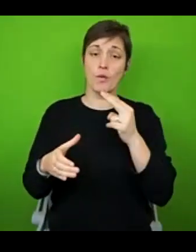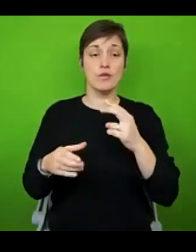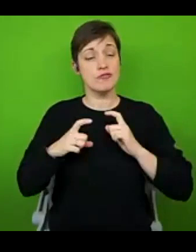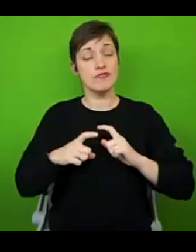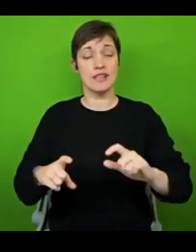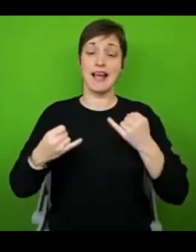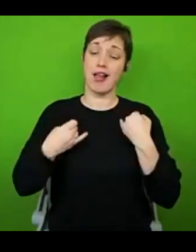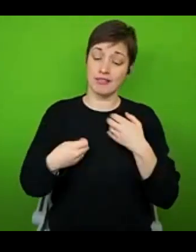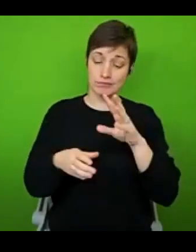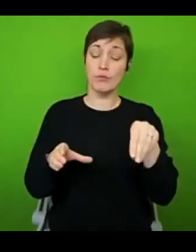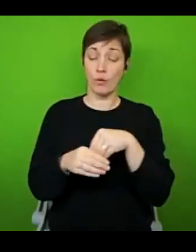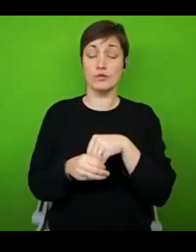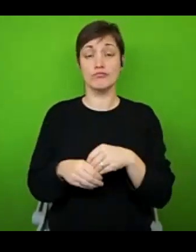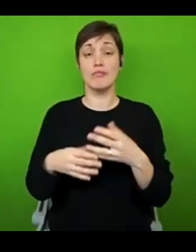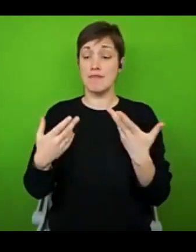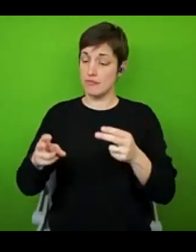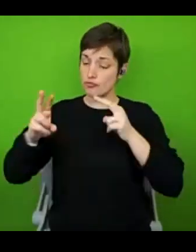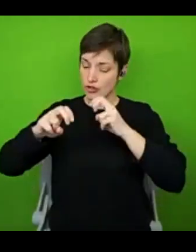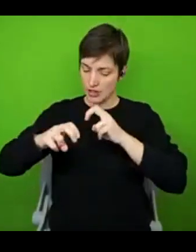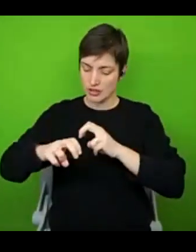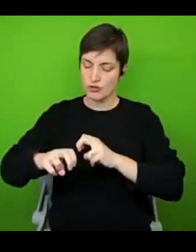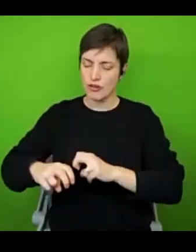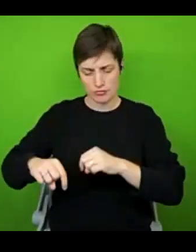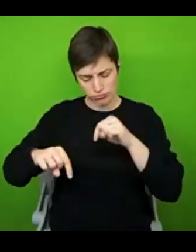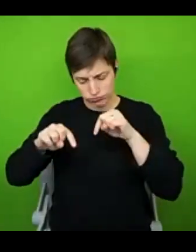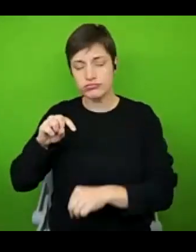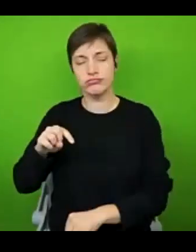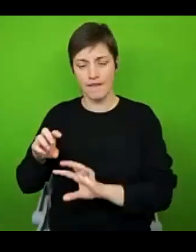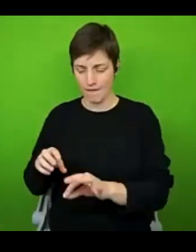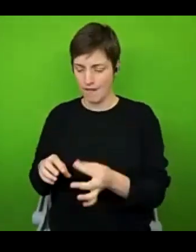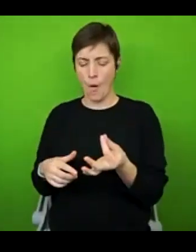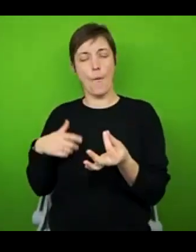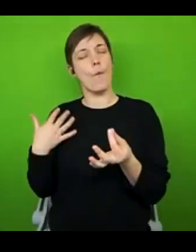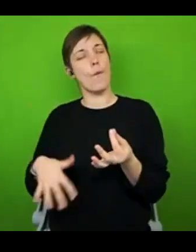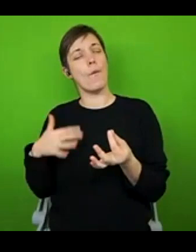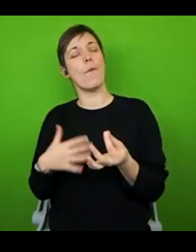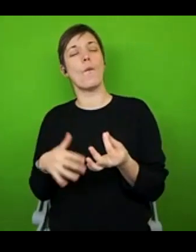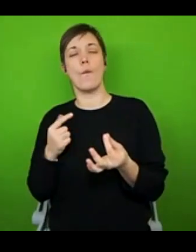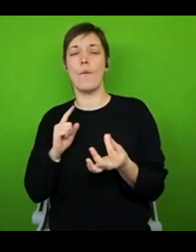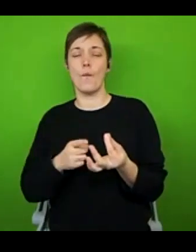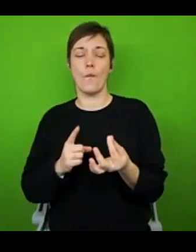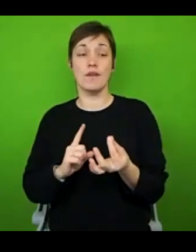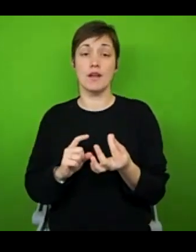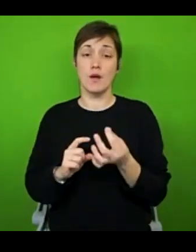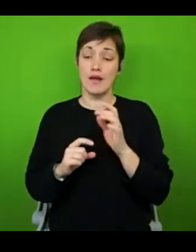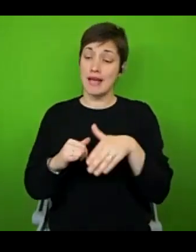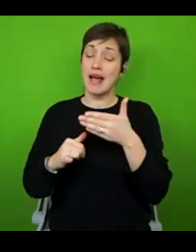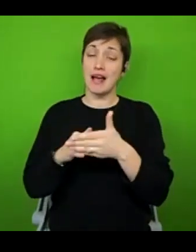extensive research in this area. And some of their findings have been really, really striking. And I'm going to leave a link to them later because it is such an